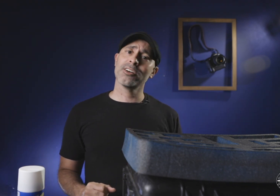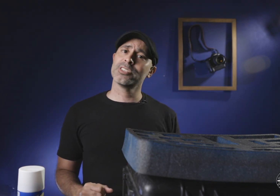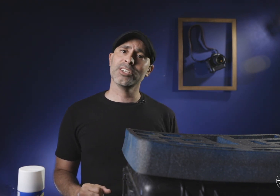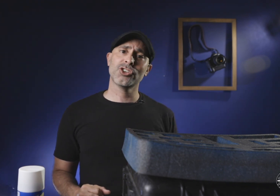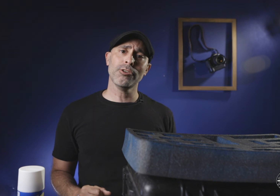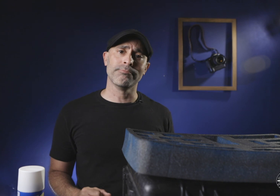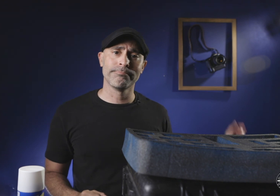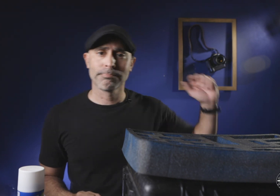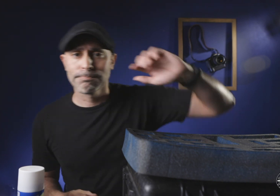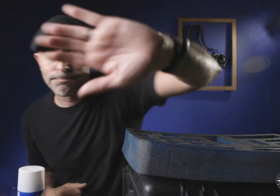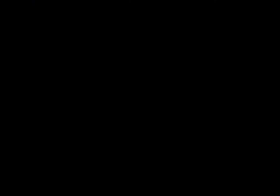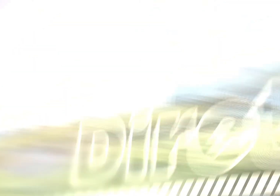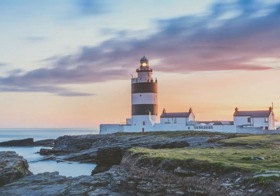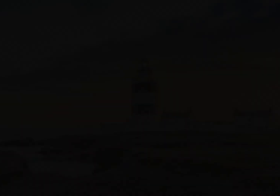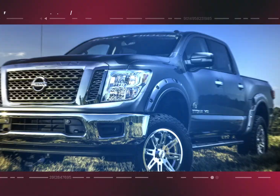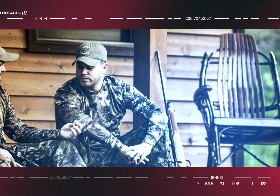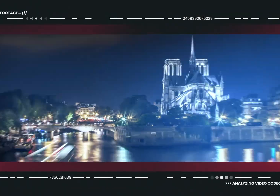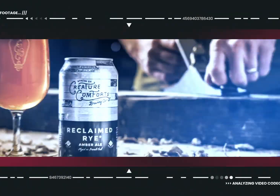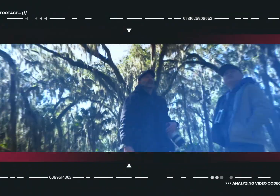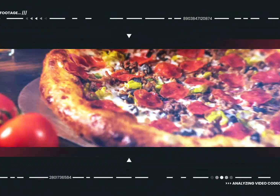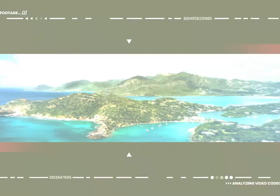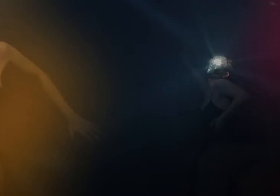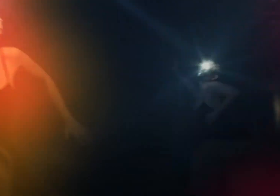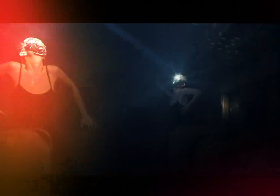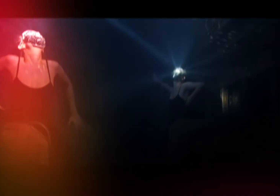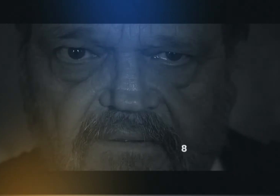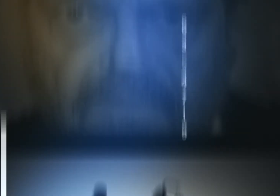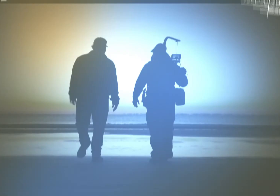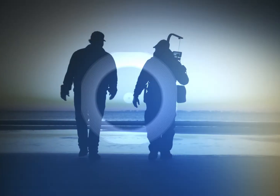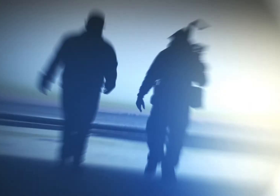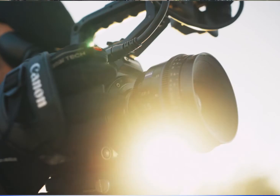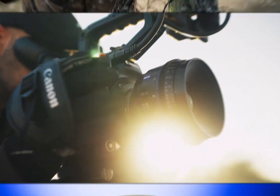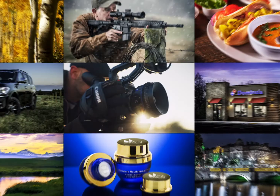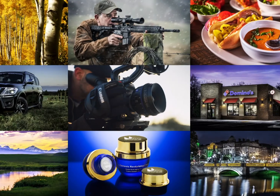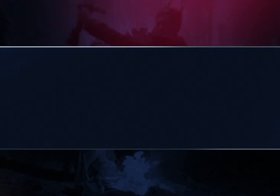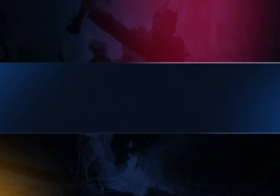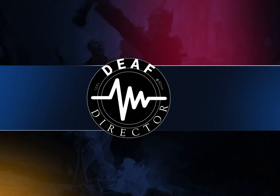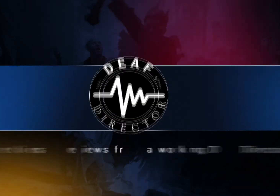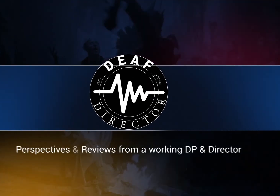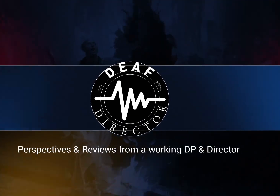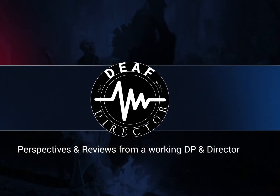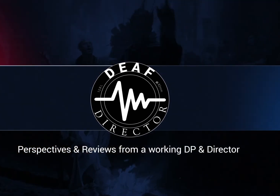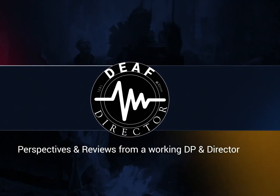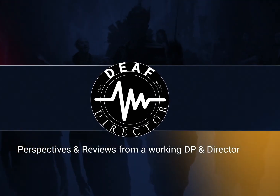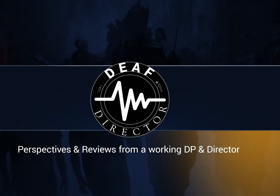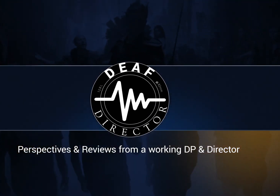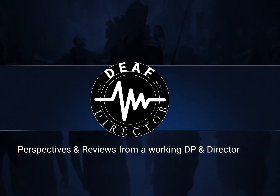see you soon